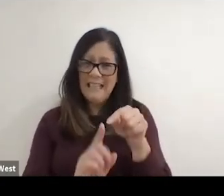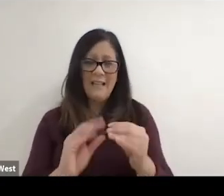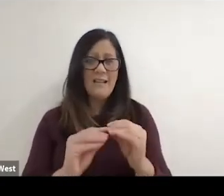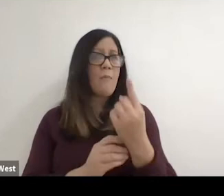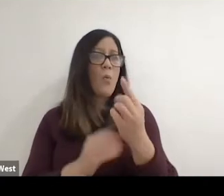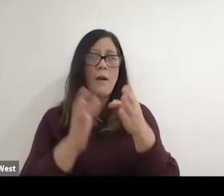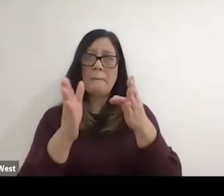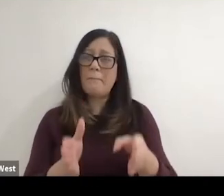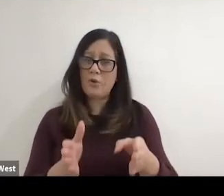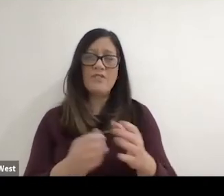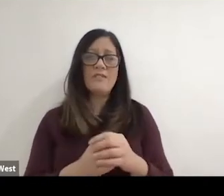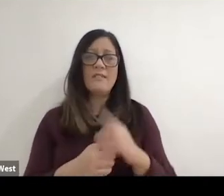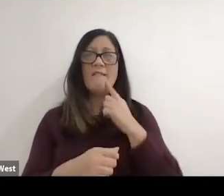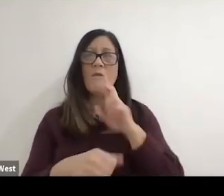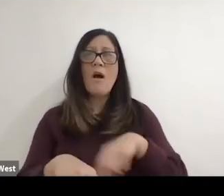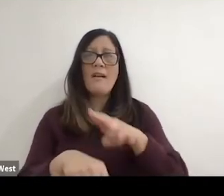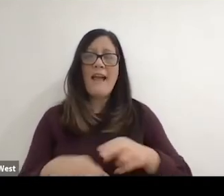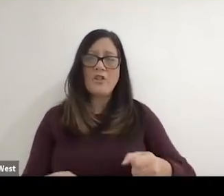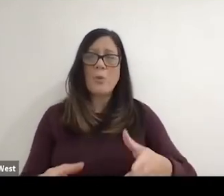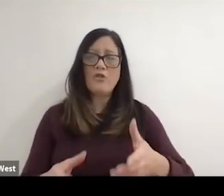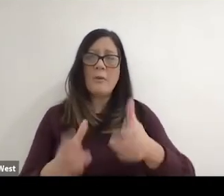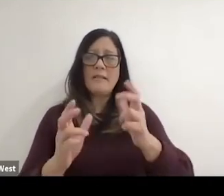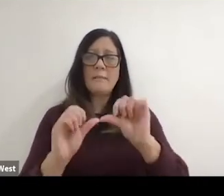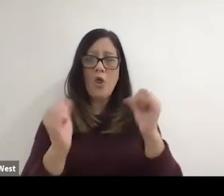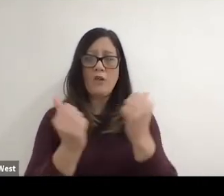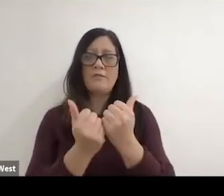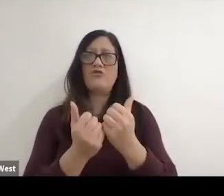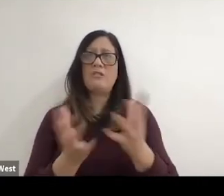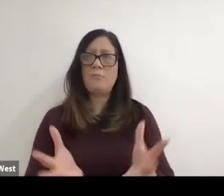in getting the National Wheelchair Basketball Association moving in 1949.